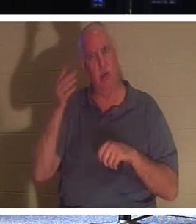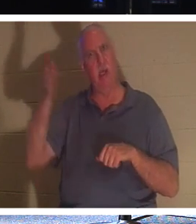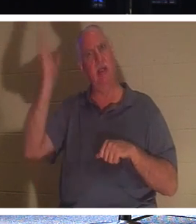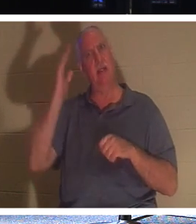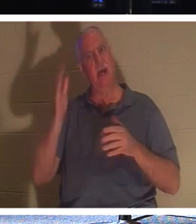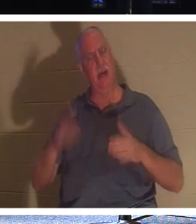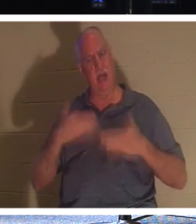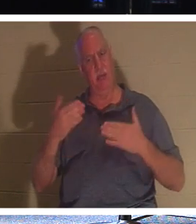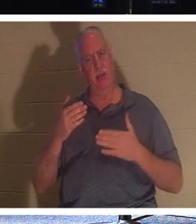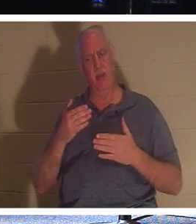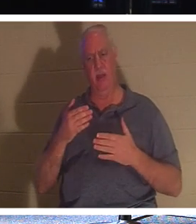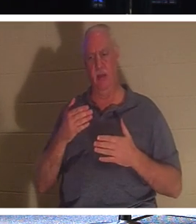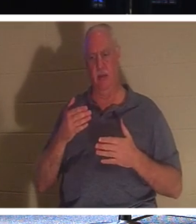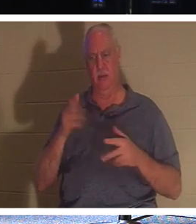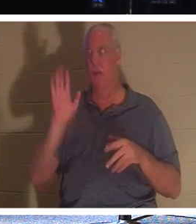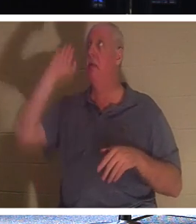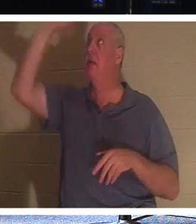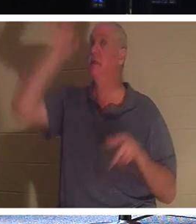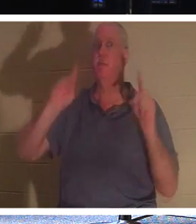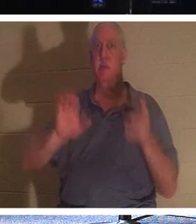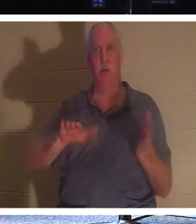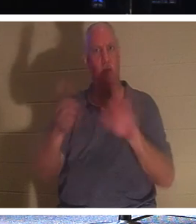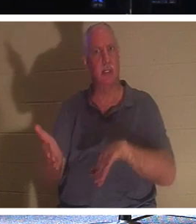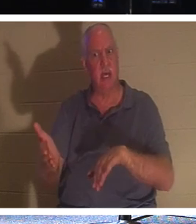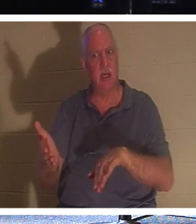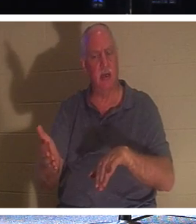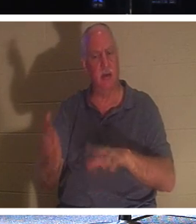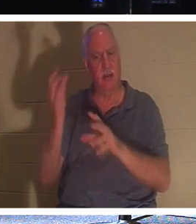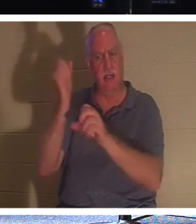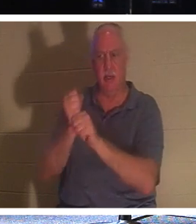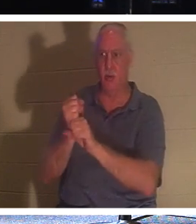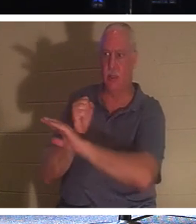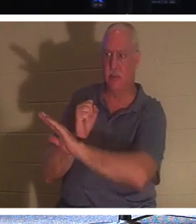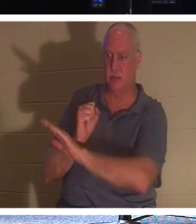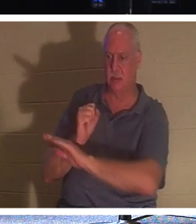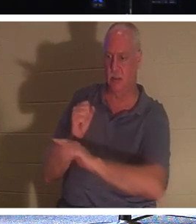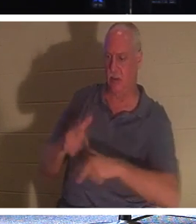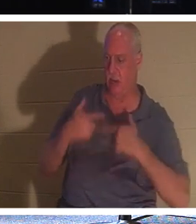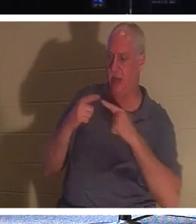death of His people, those that have entrusted their lives to Him. Why? Because He gets them to